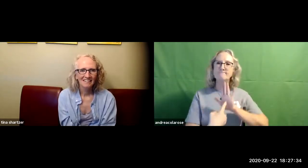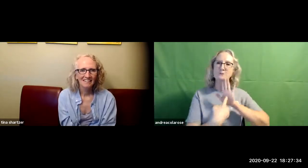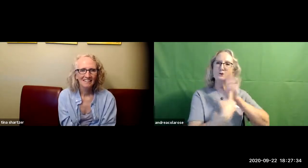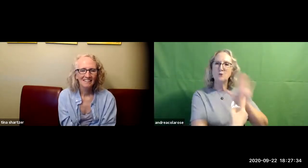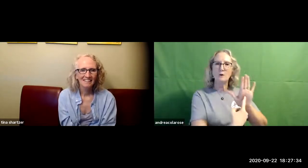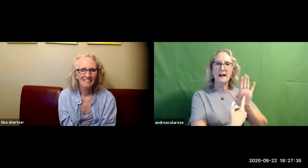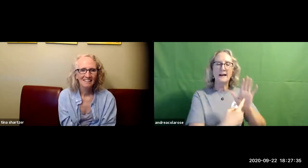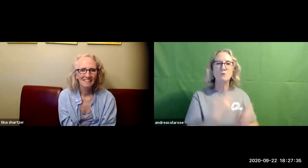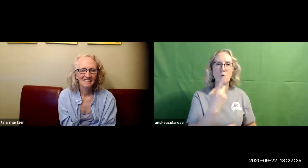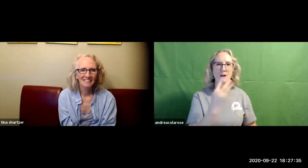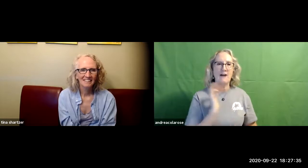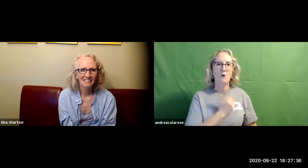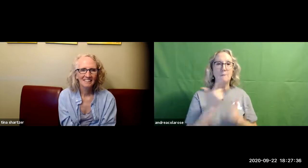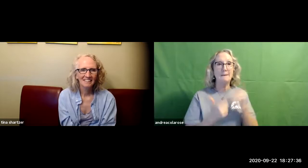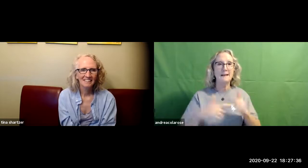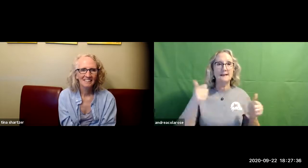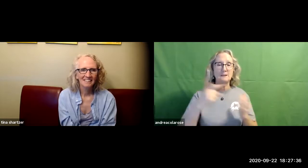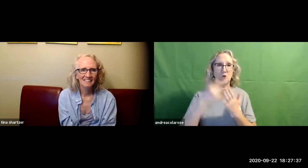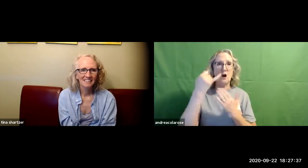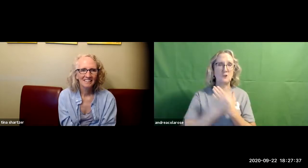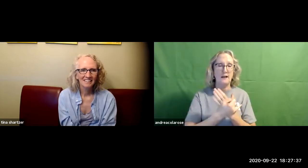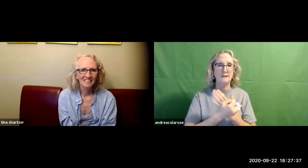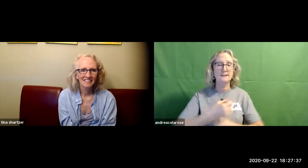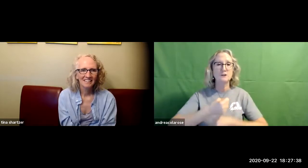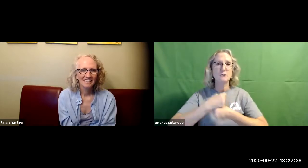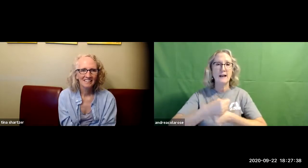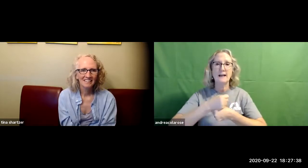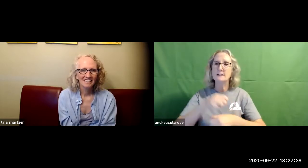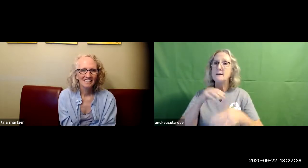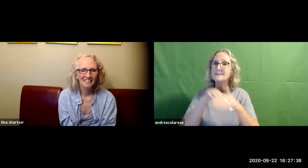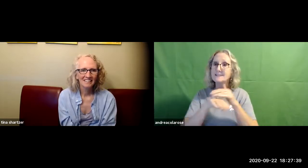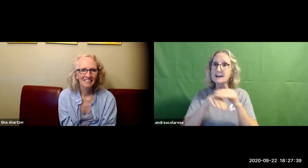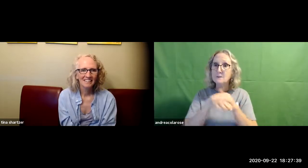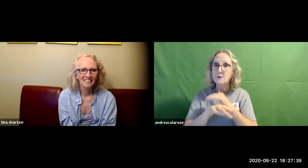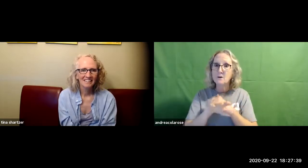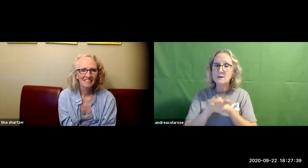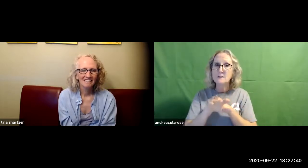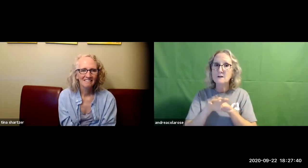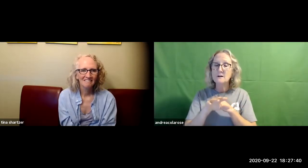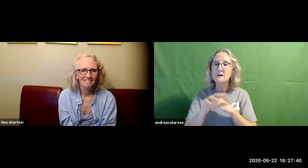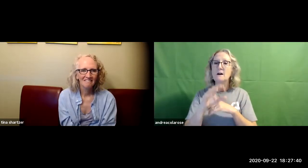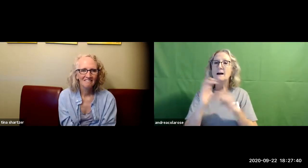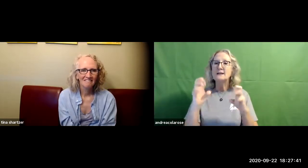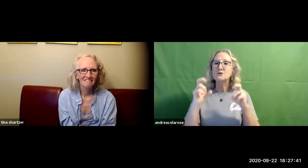so we just wanted to showcase